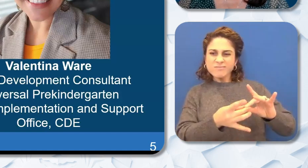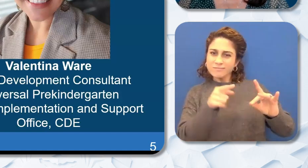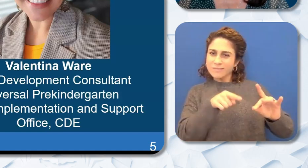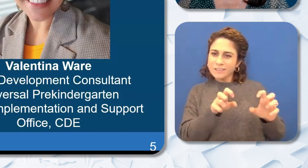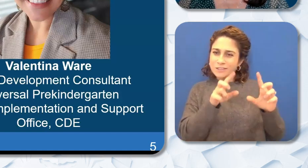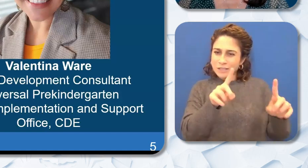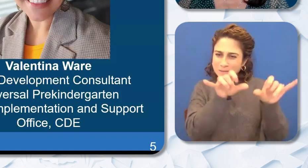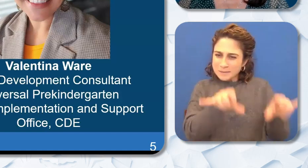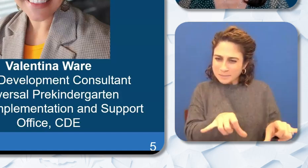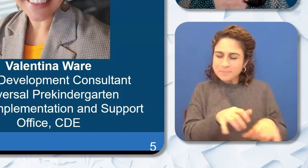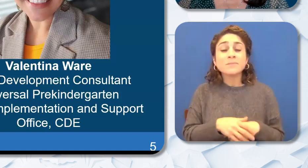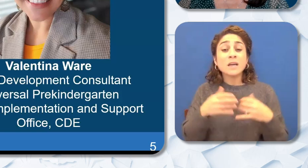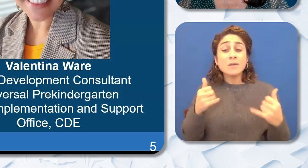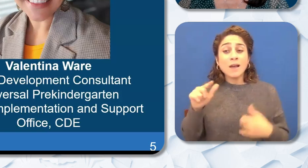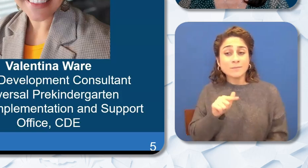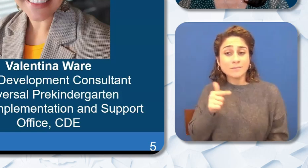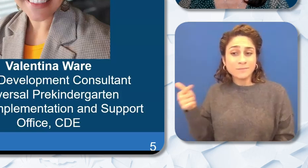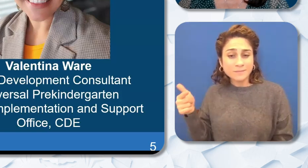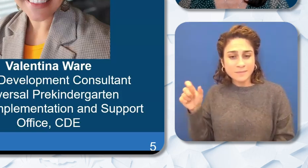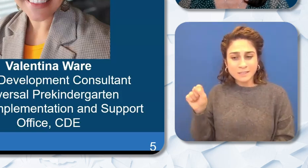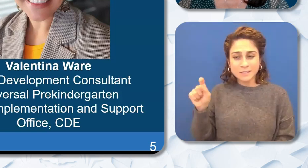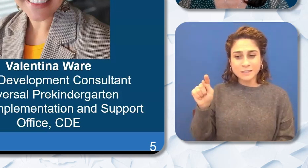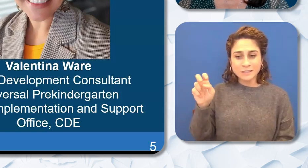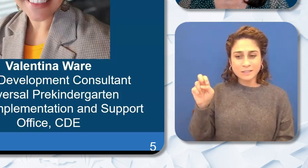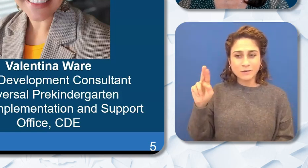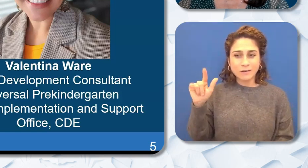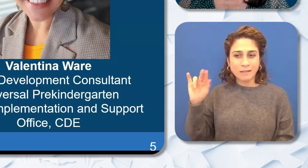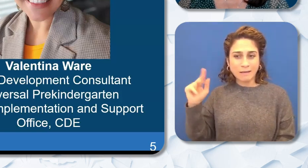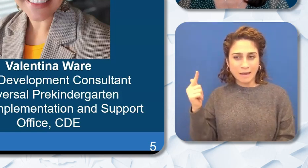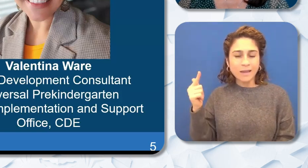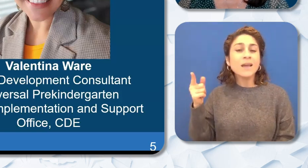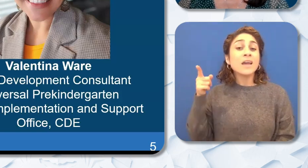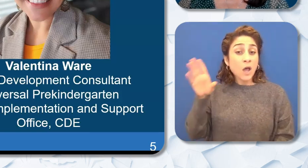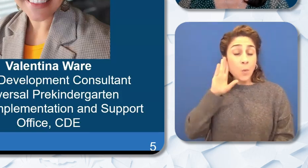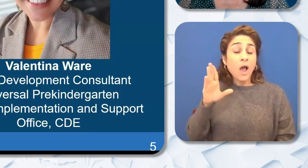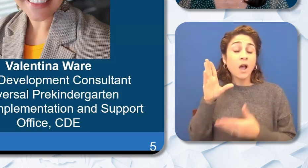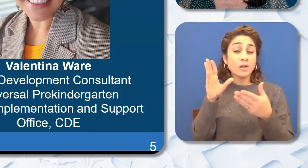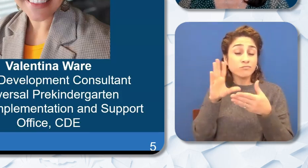going to pass this over to Sterling who will give us the Land Acknowledgement and African Enslaved